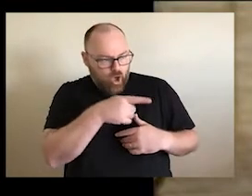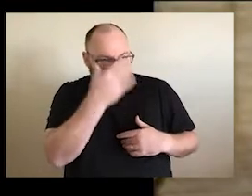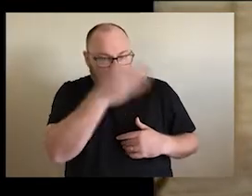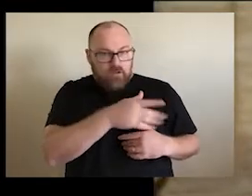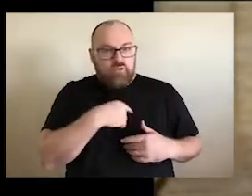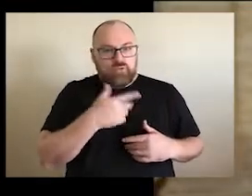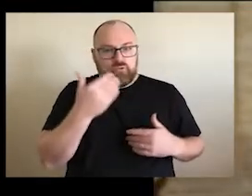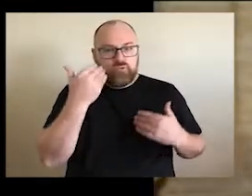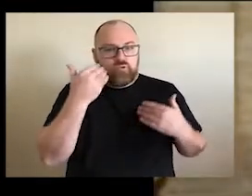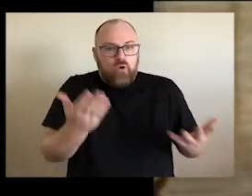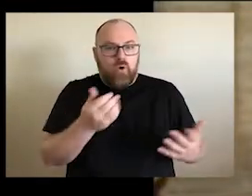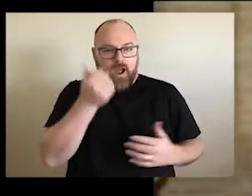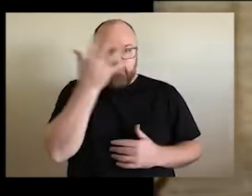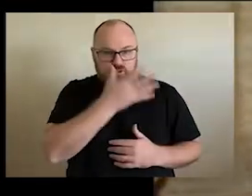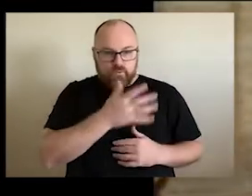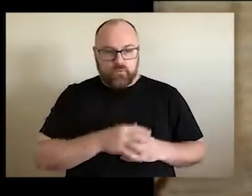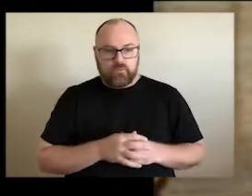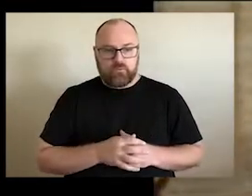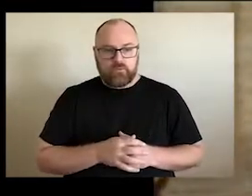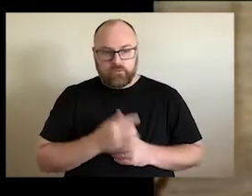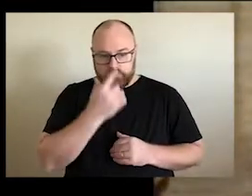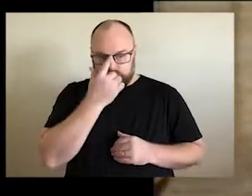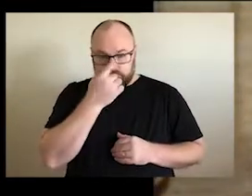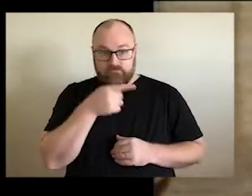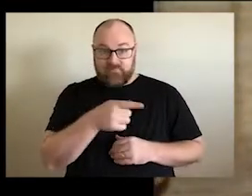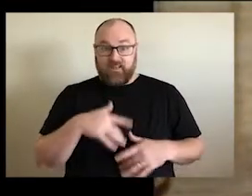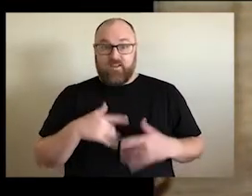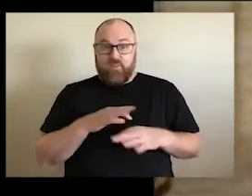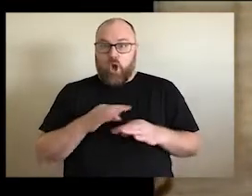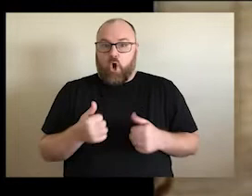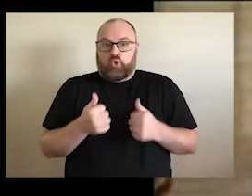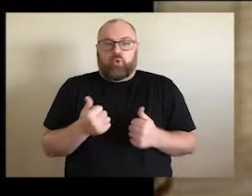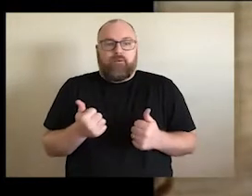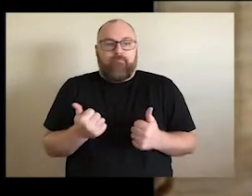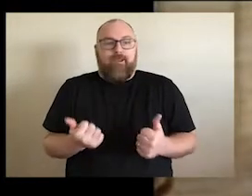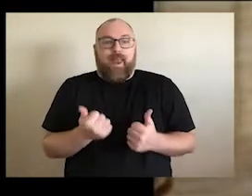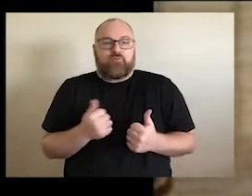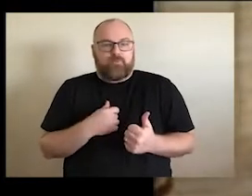They are out. It's because they feel that they feel that they are not good enough to be in this movement because we